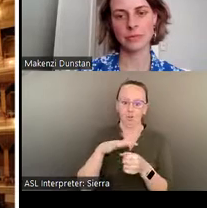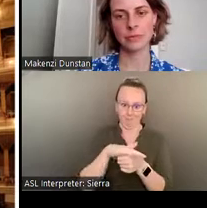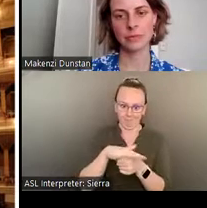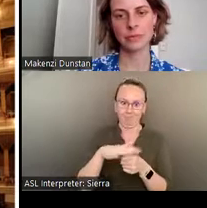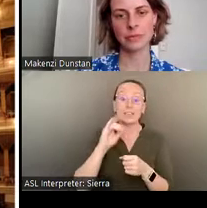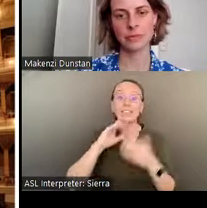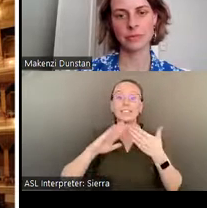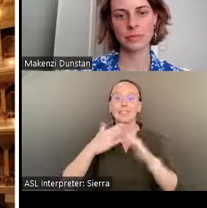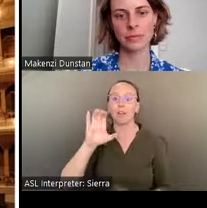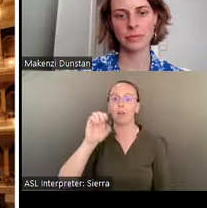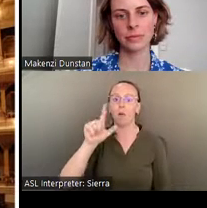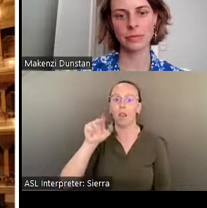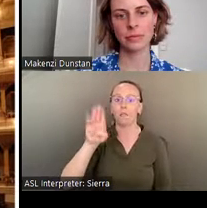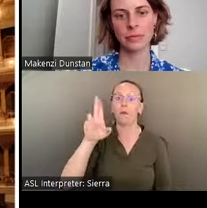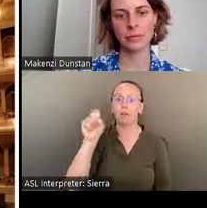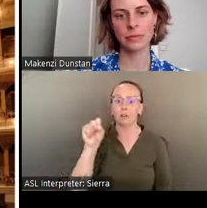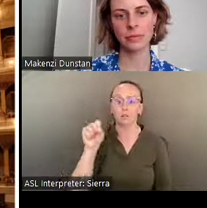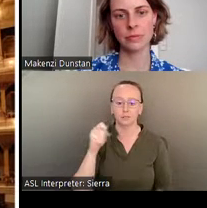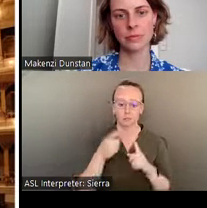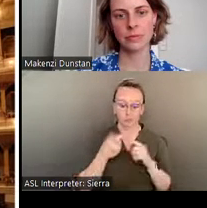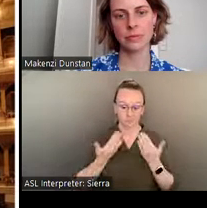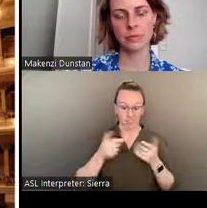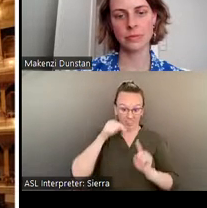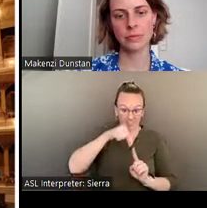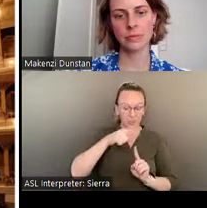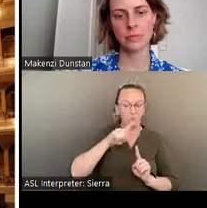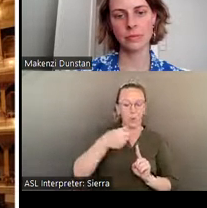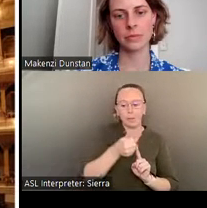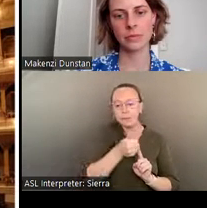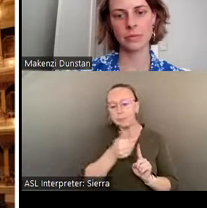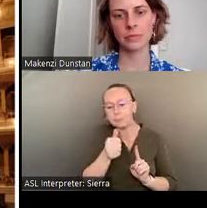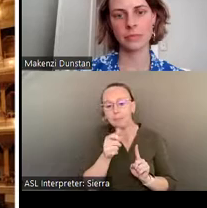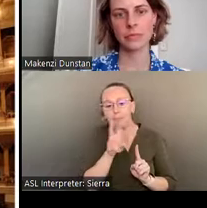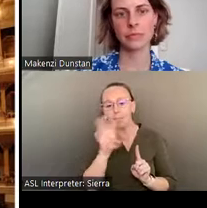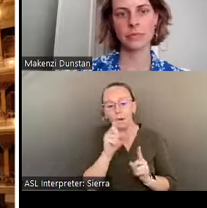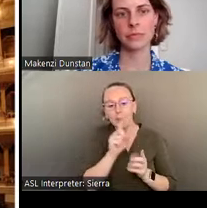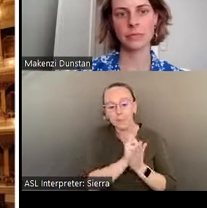from here, it's only about 40 minutes southwest to Buena Vista and Pasaquan.